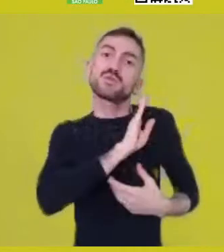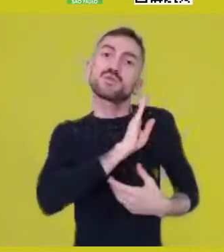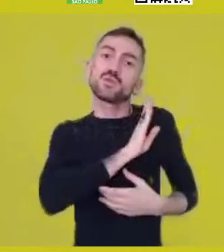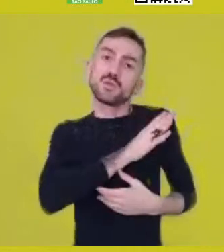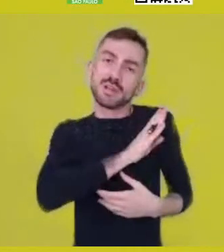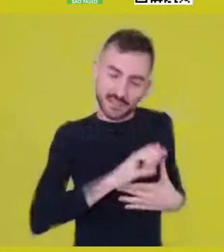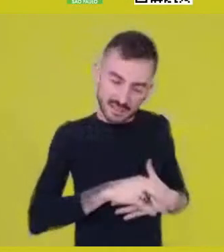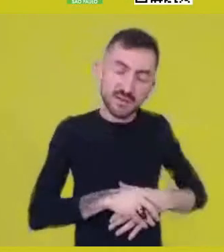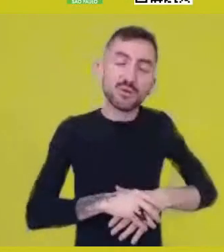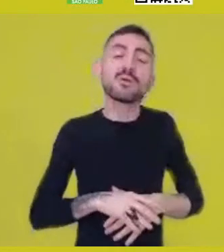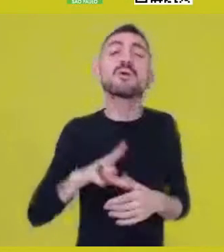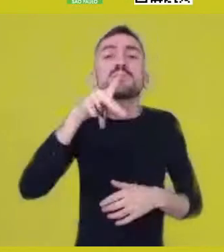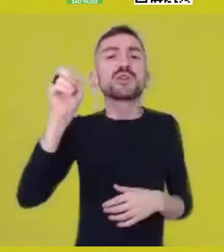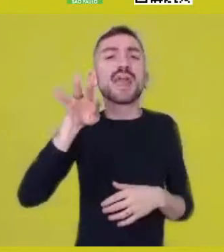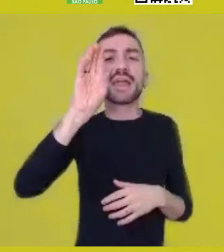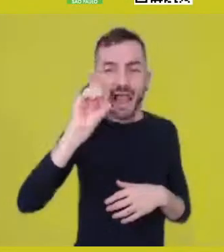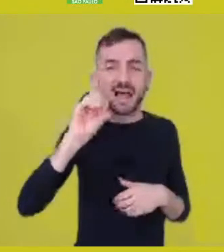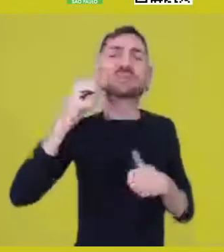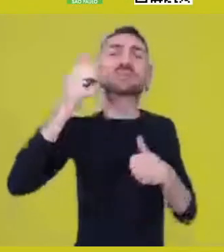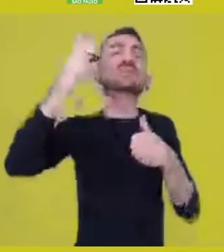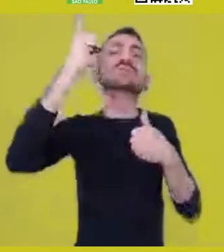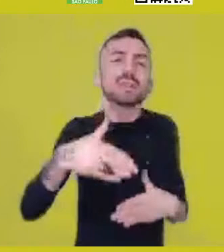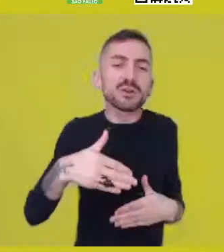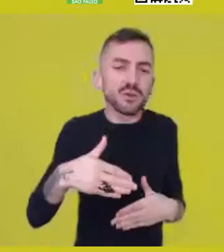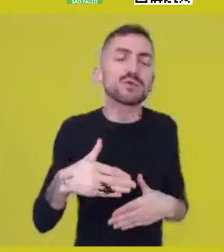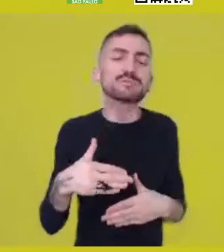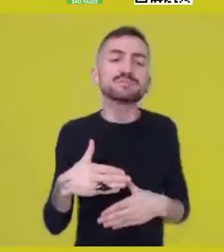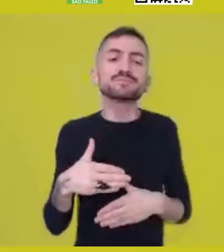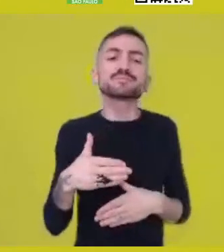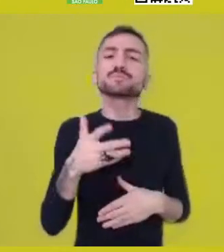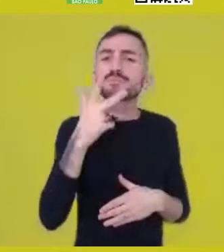in a perspective of a coronary principle,